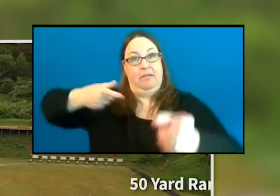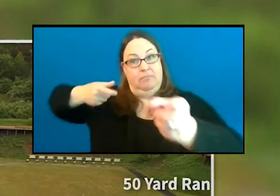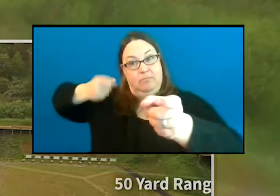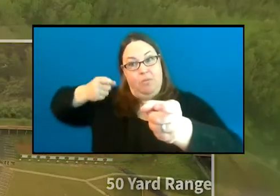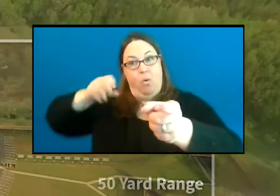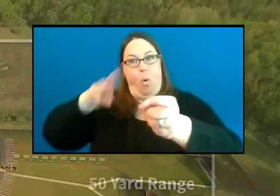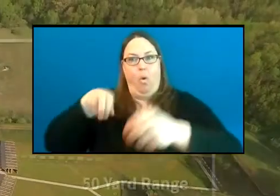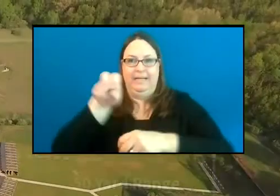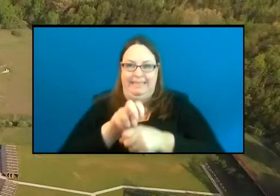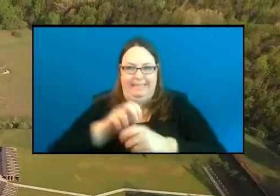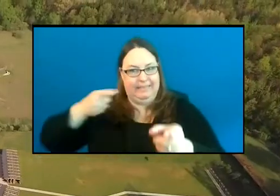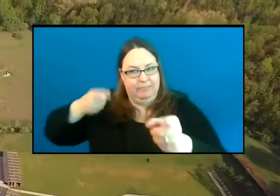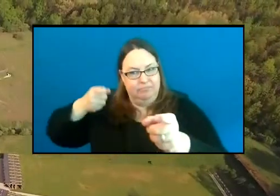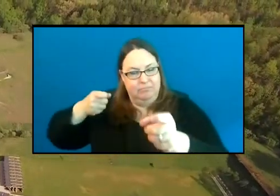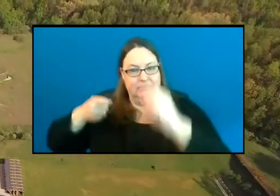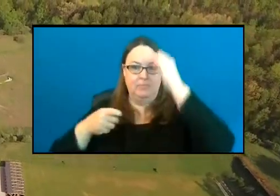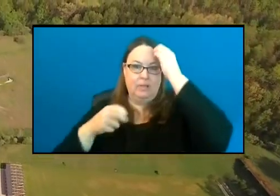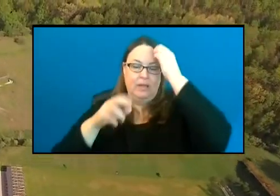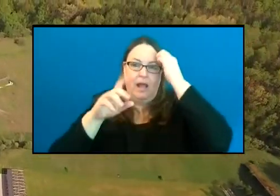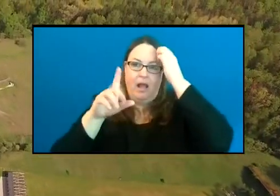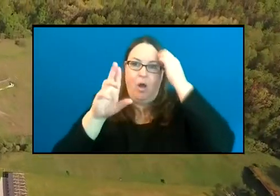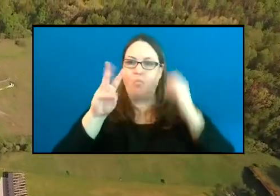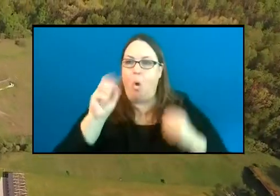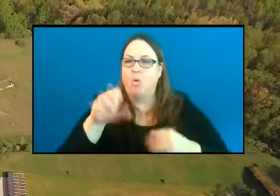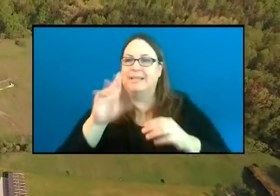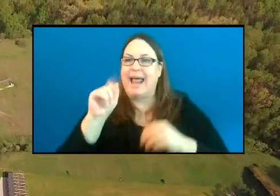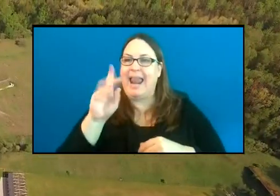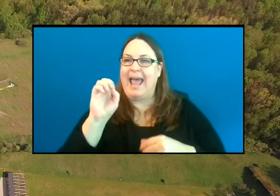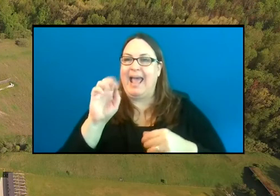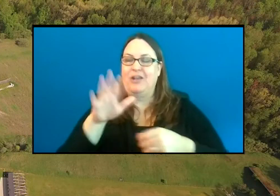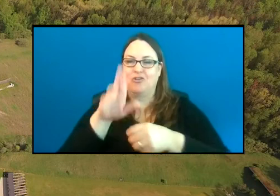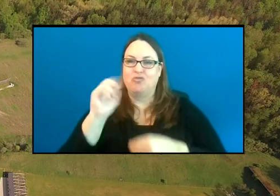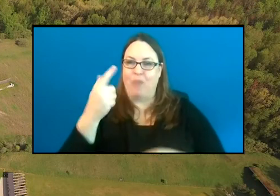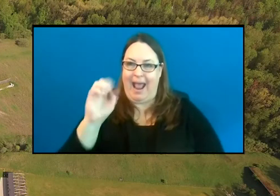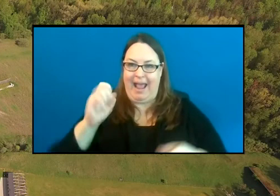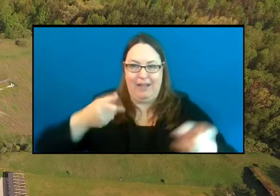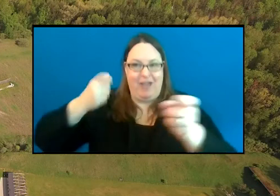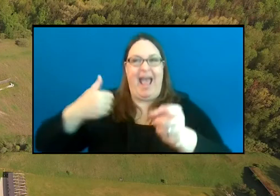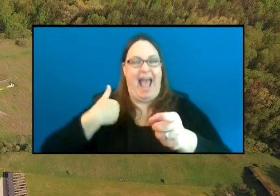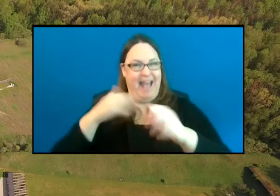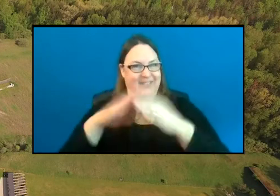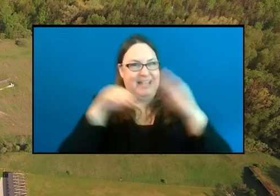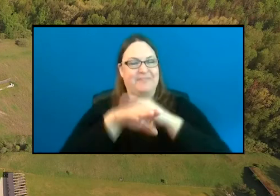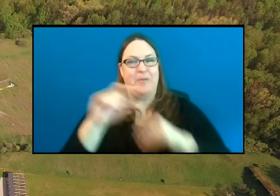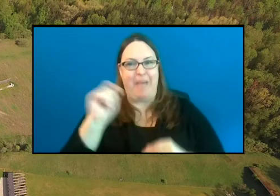The Rose Lake range also has accessible restrooms, with running water, and it is also home to